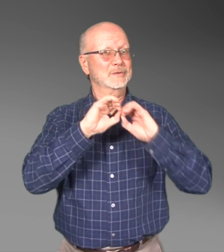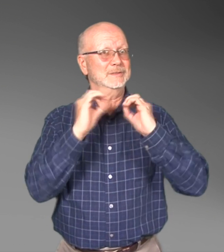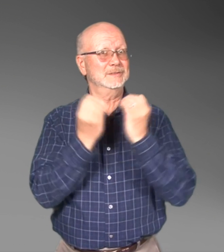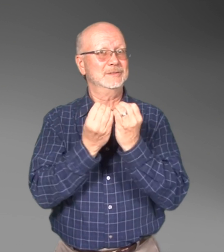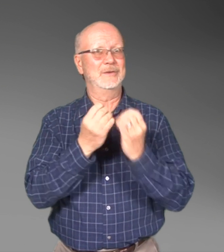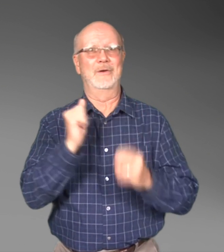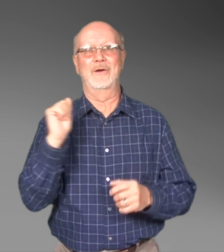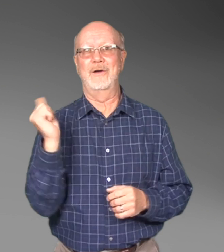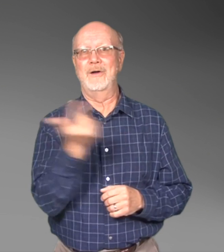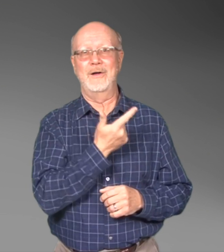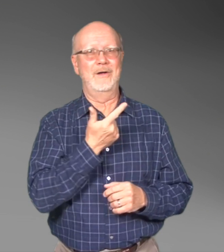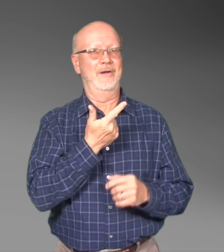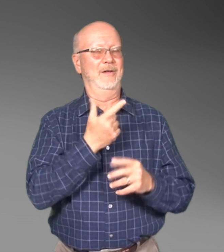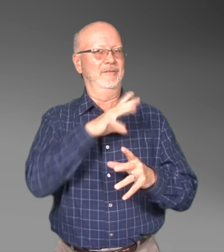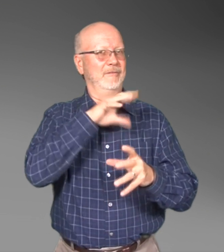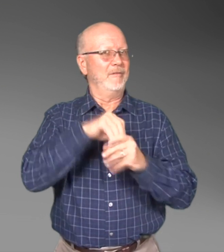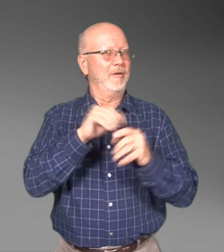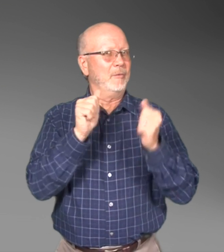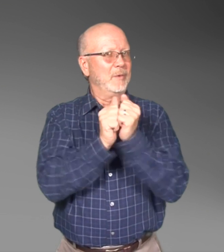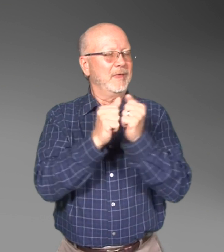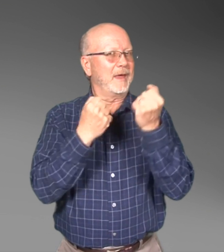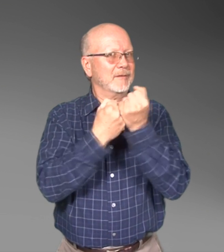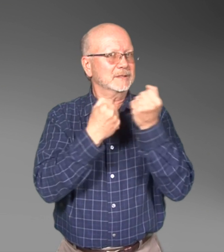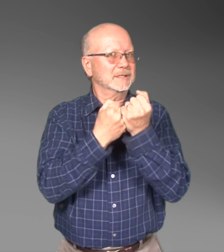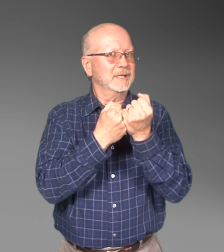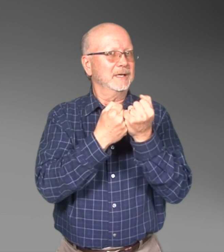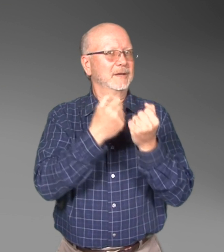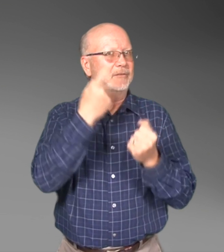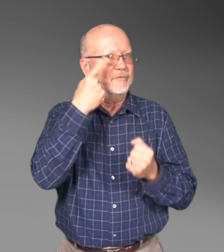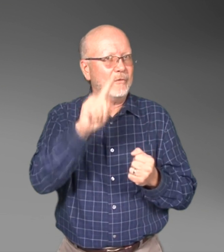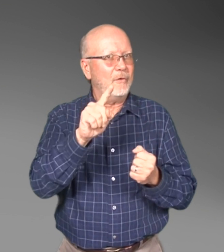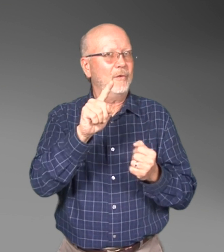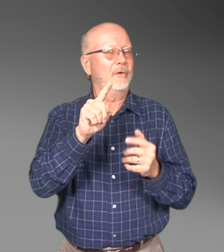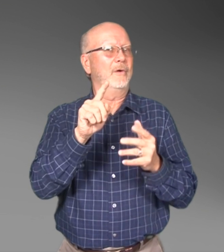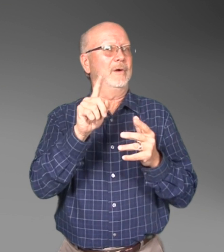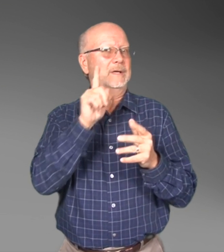All of these ACE organizations are involved in advocacy work,